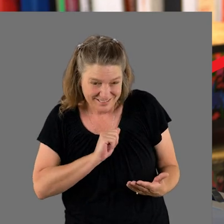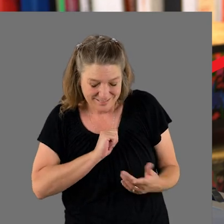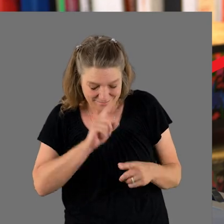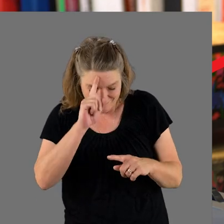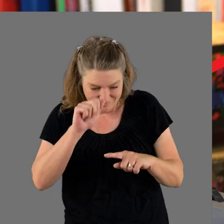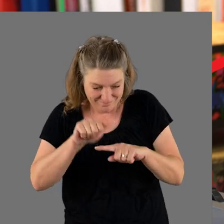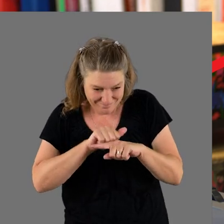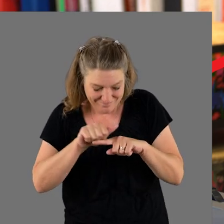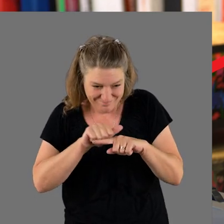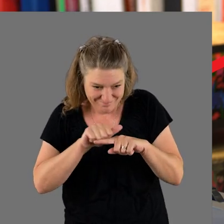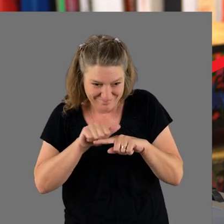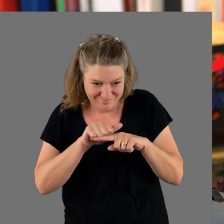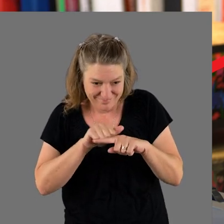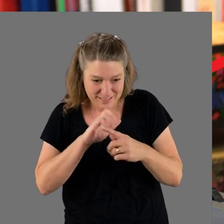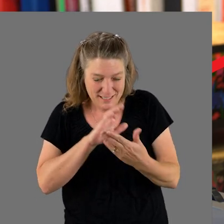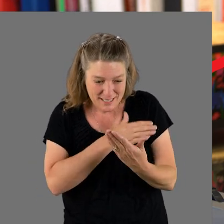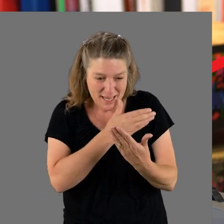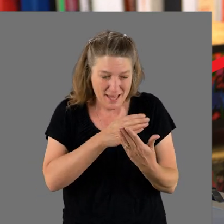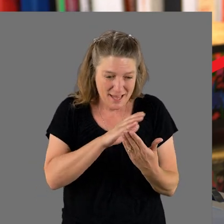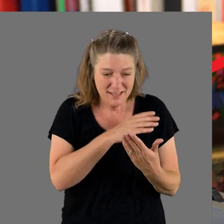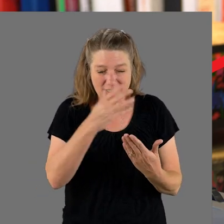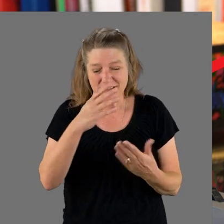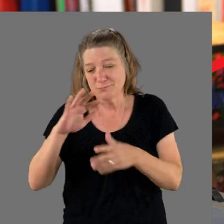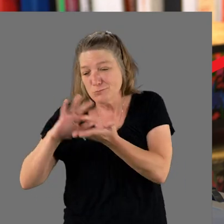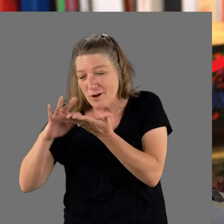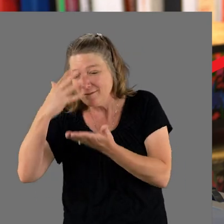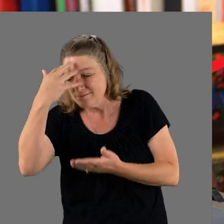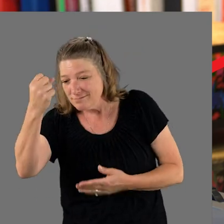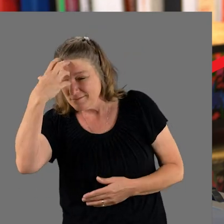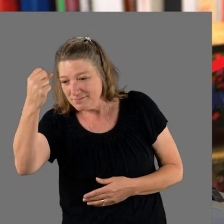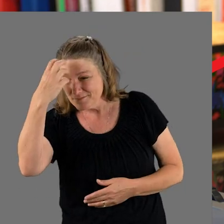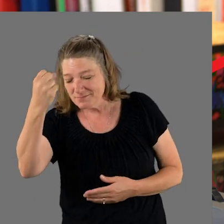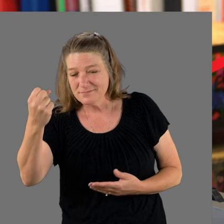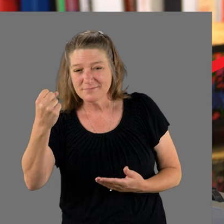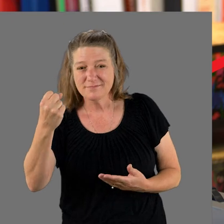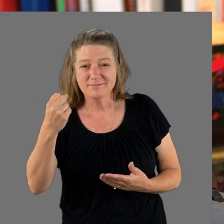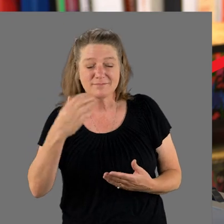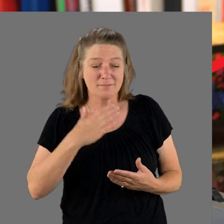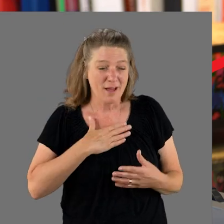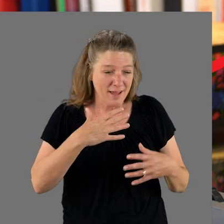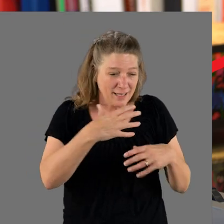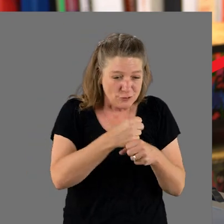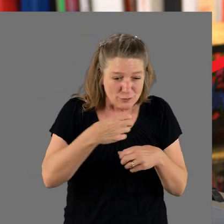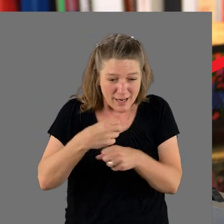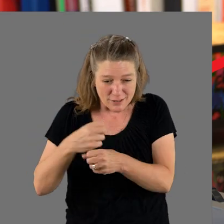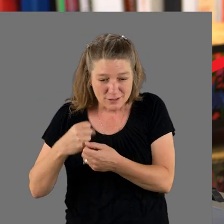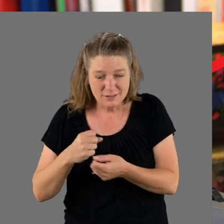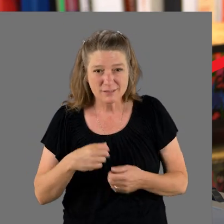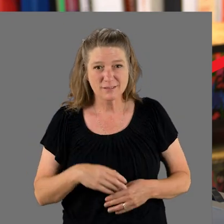practice singing to learn my braille, to learn my contractions in braille.